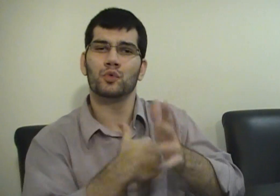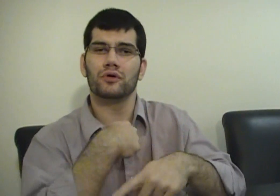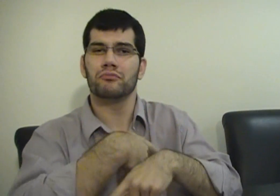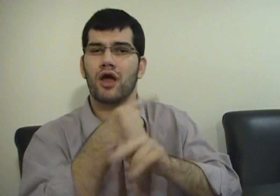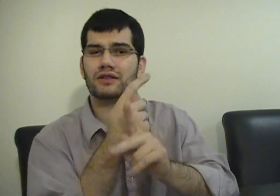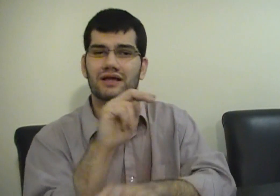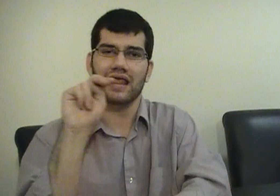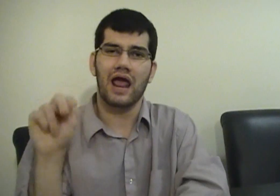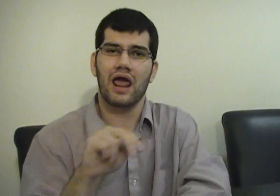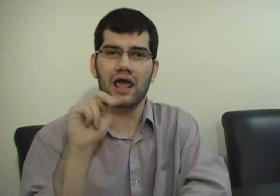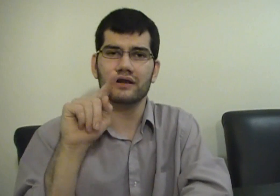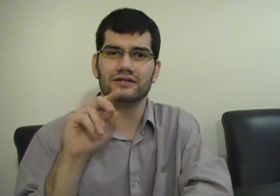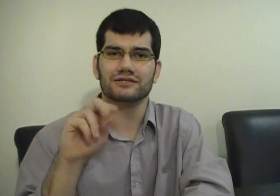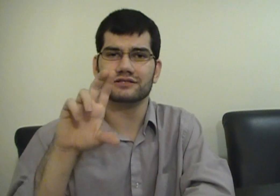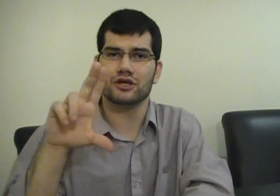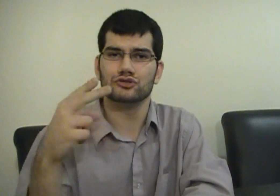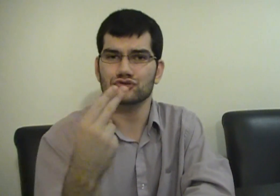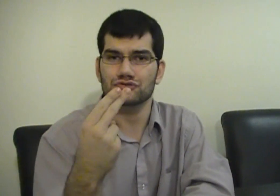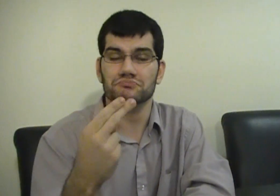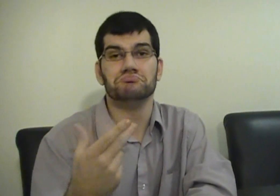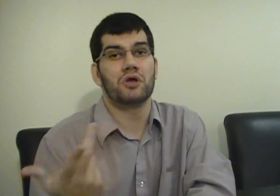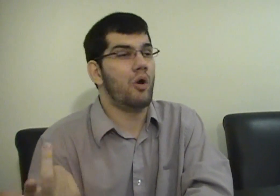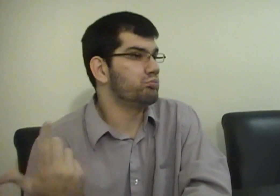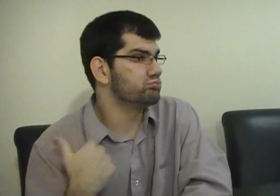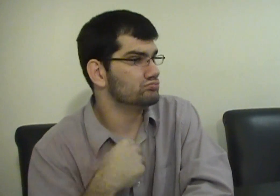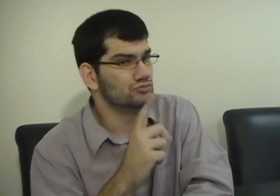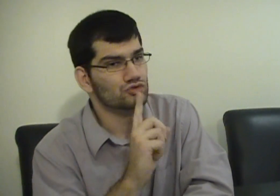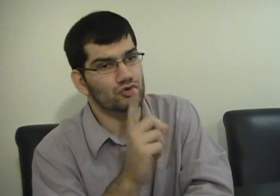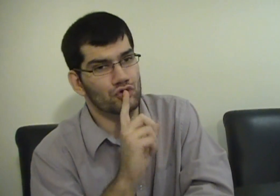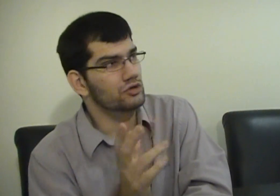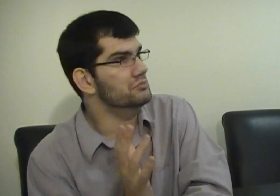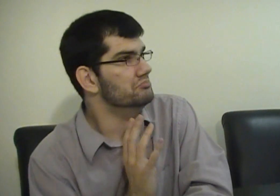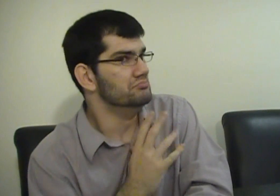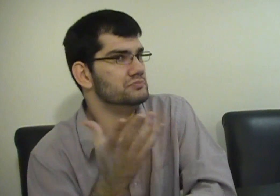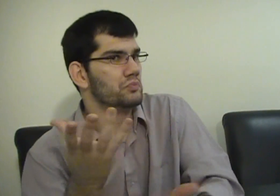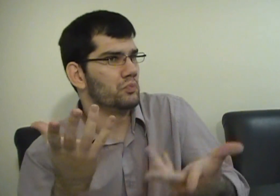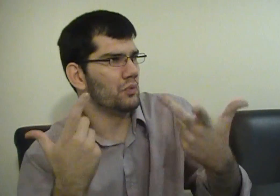nTouch. I was intrigued to find out more details.